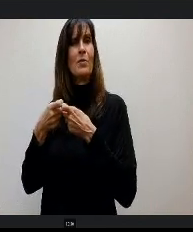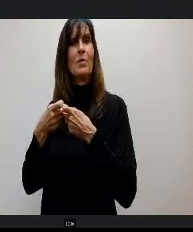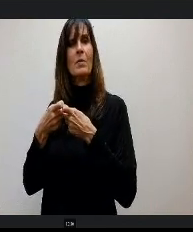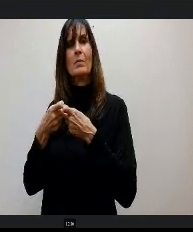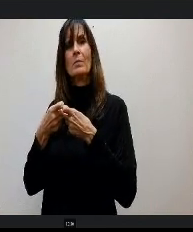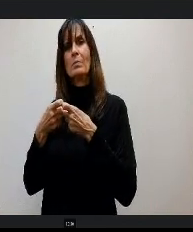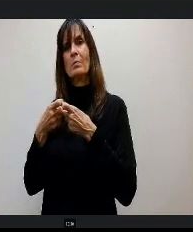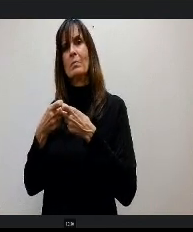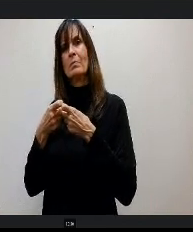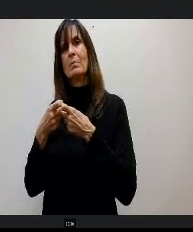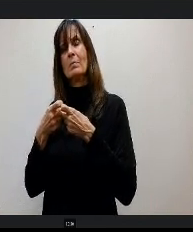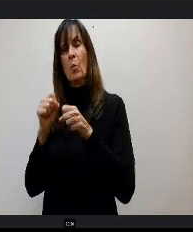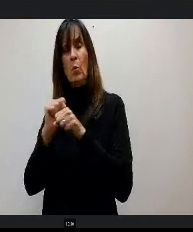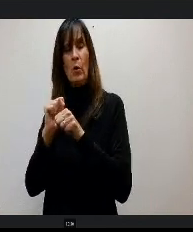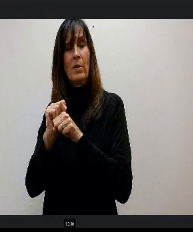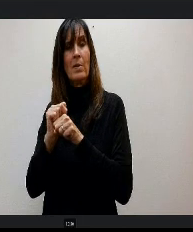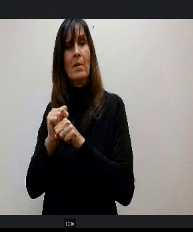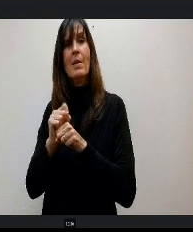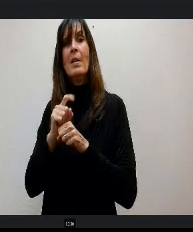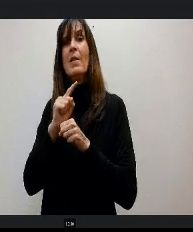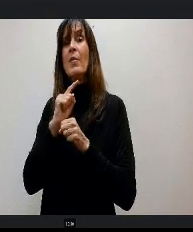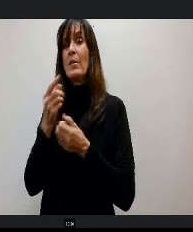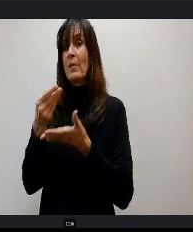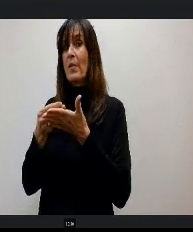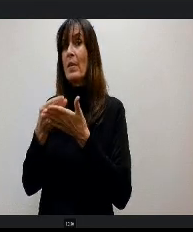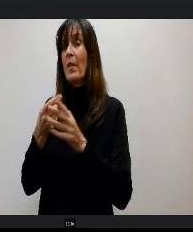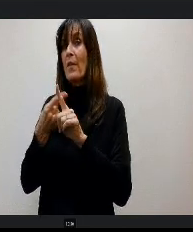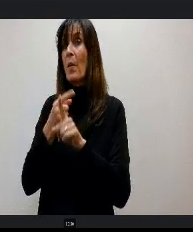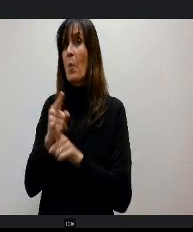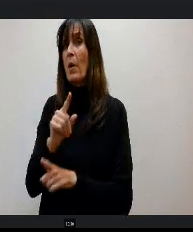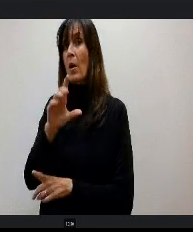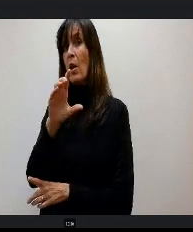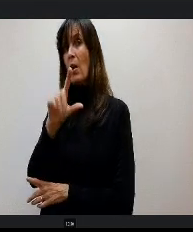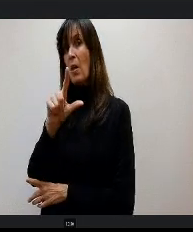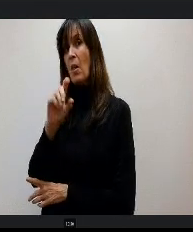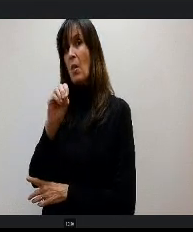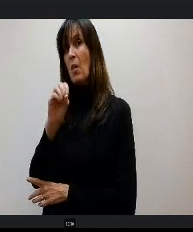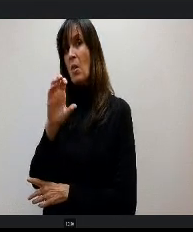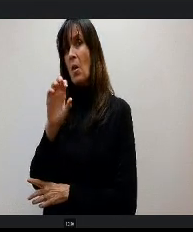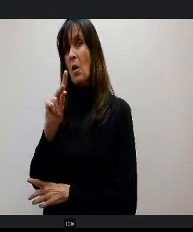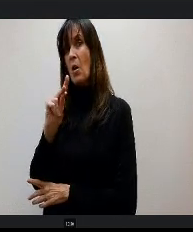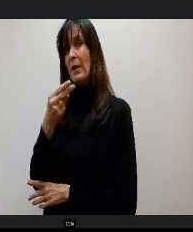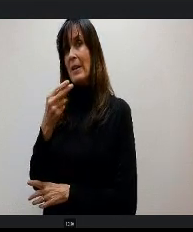mission was funded by Lockheed Martin and so. They are working on a 3D rendering of the Orion